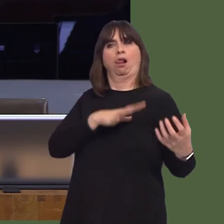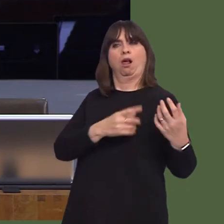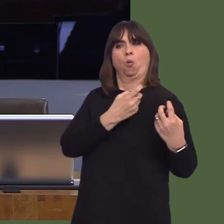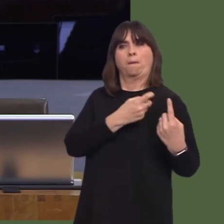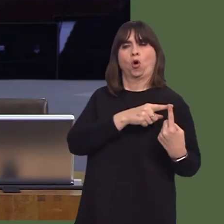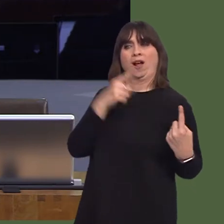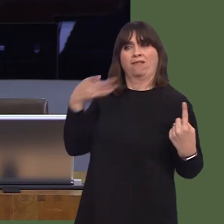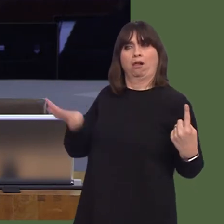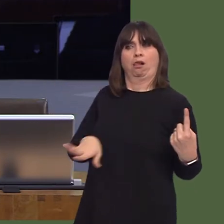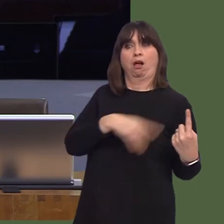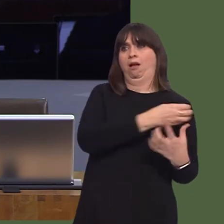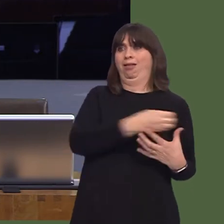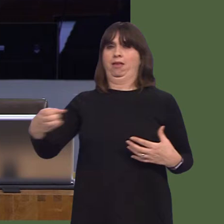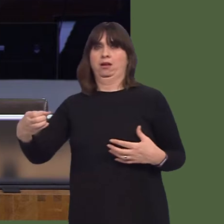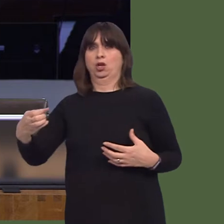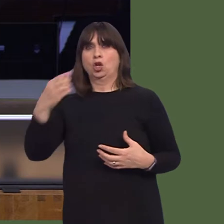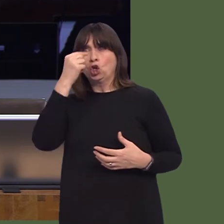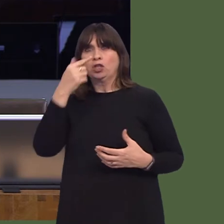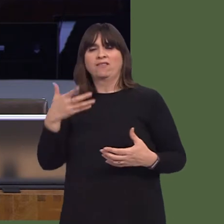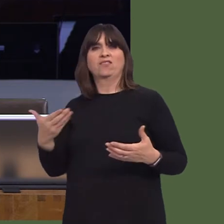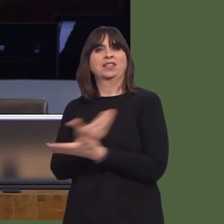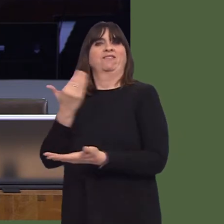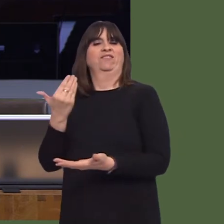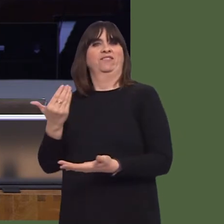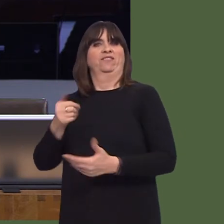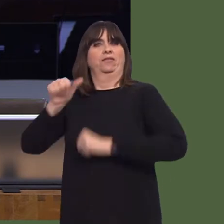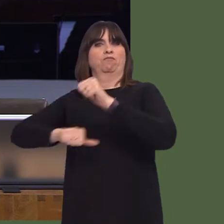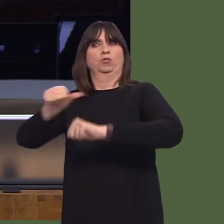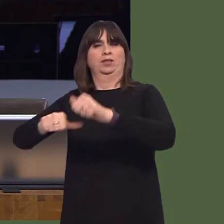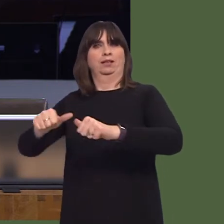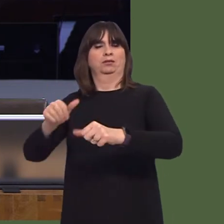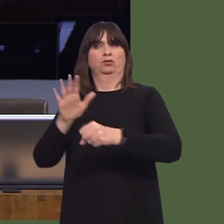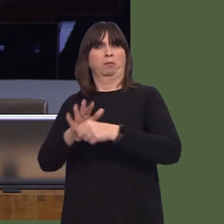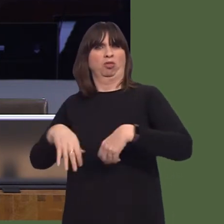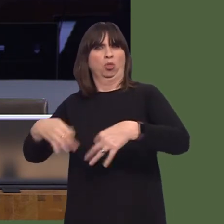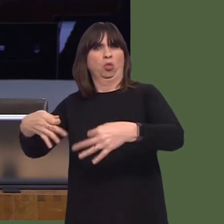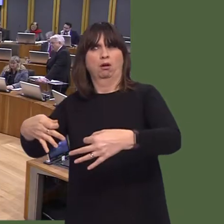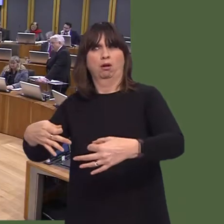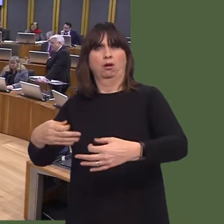I have absolutely no idea what their economic policy is, and judging by the blank looks